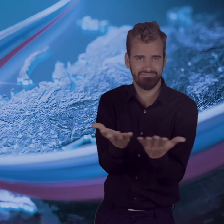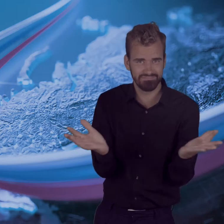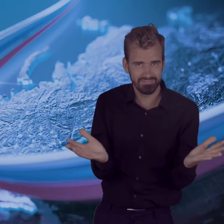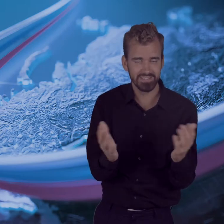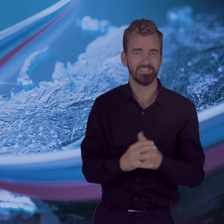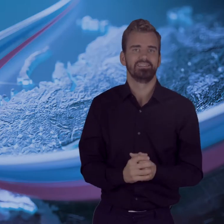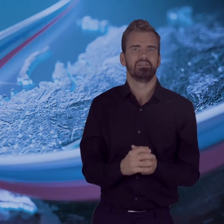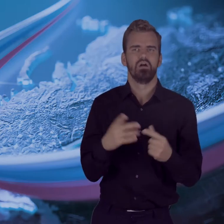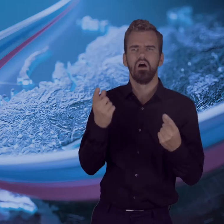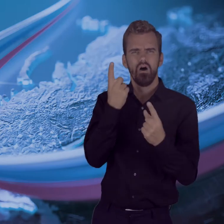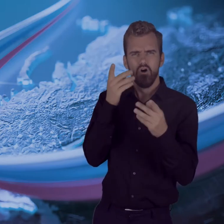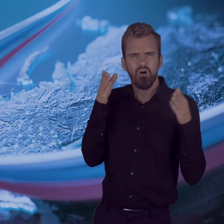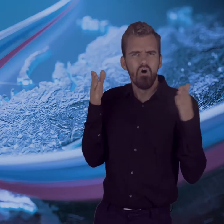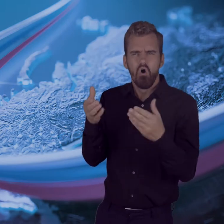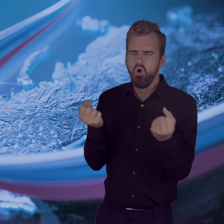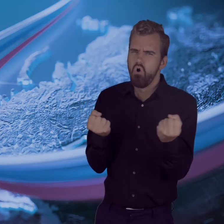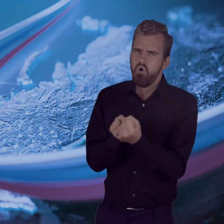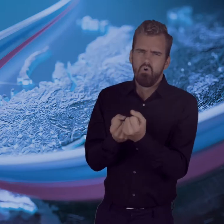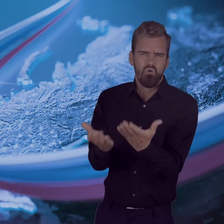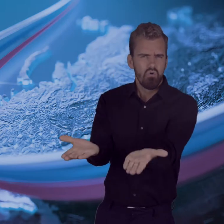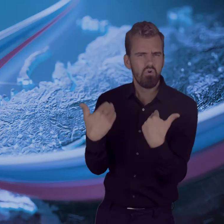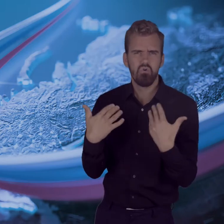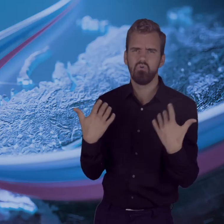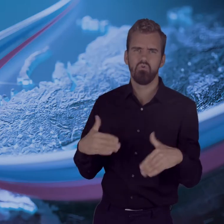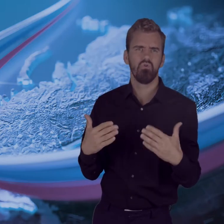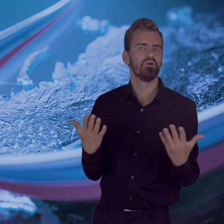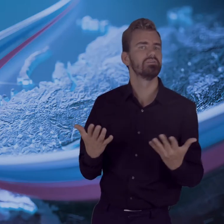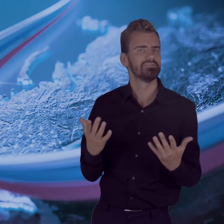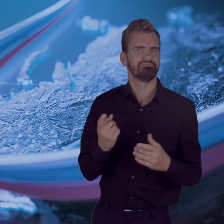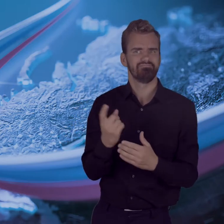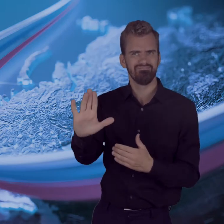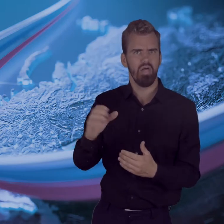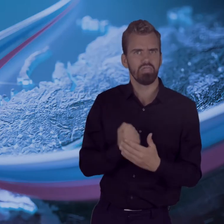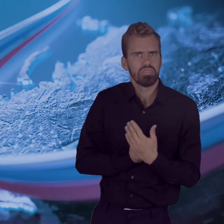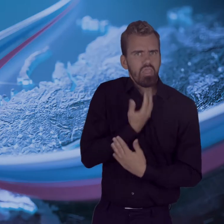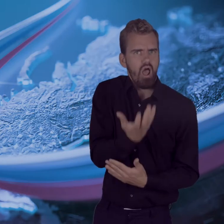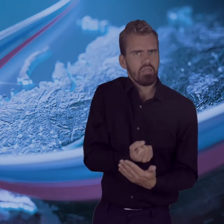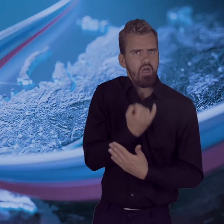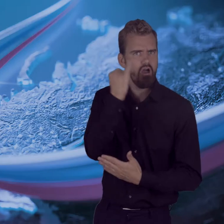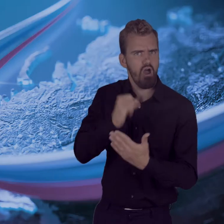supporting especially gifted artists,